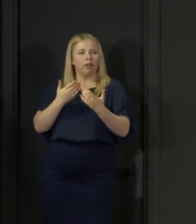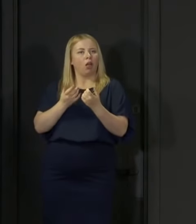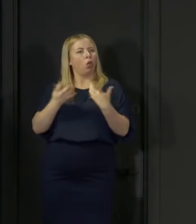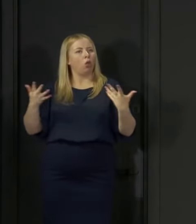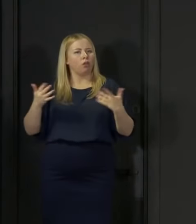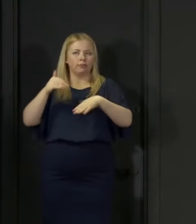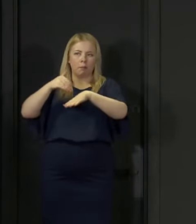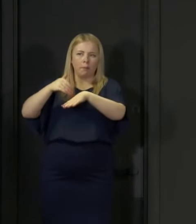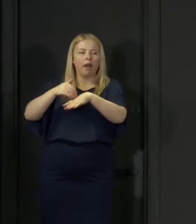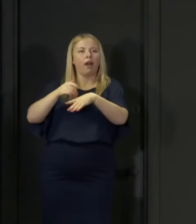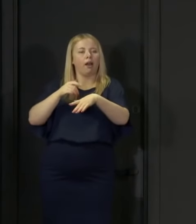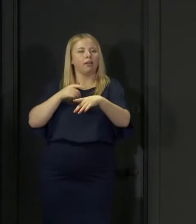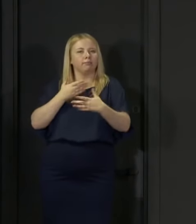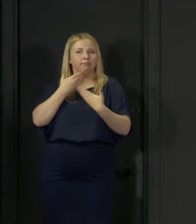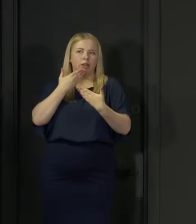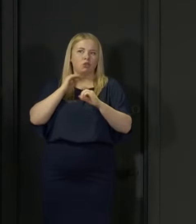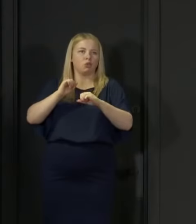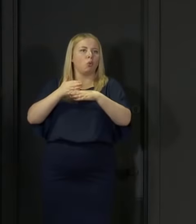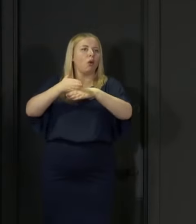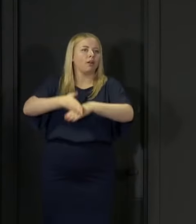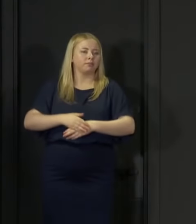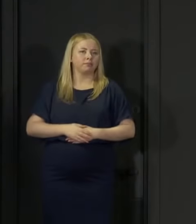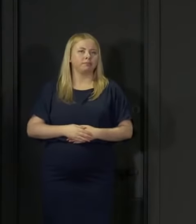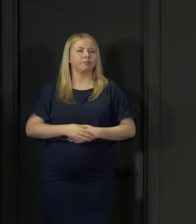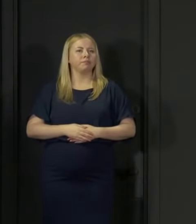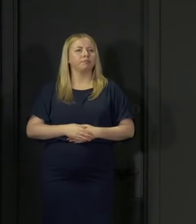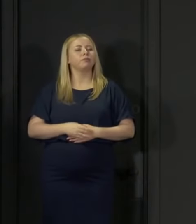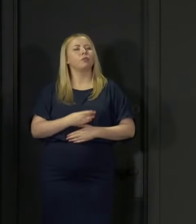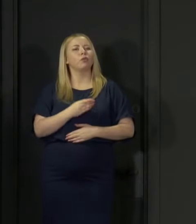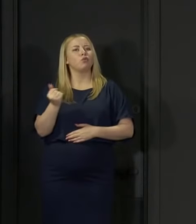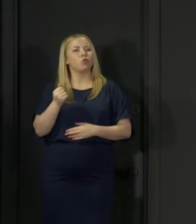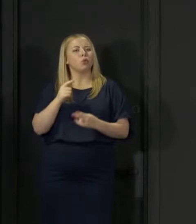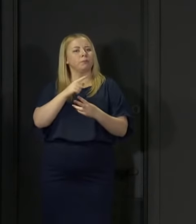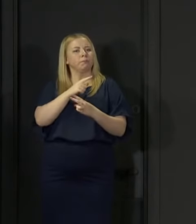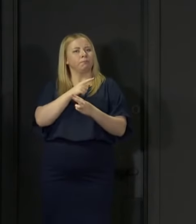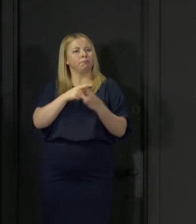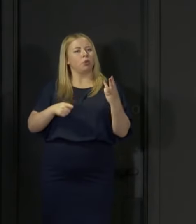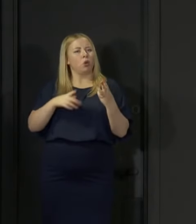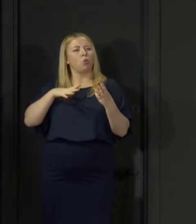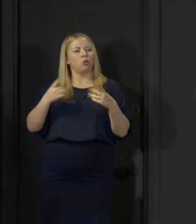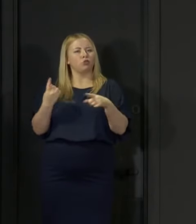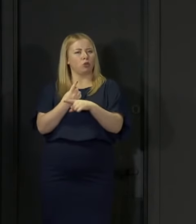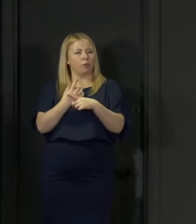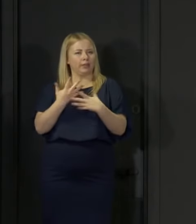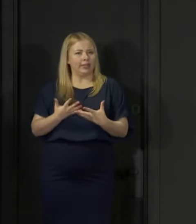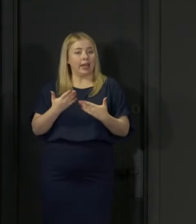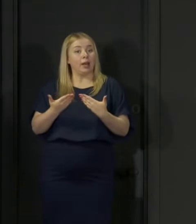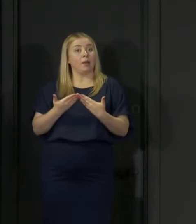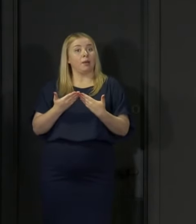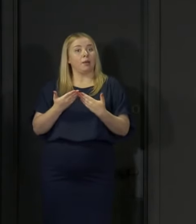There are a few items I want to briefly touch on today before I hand over to the Deputy First Minister.